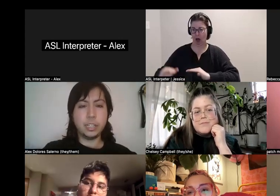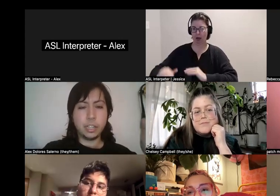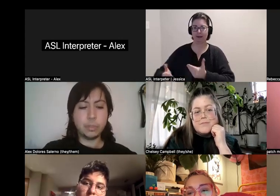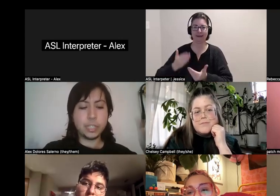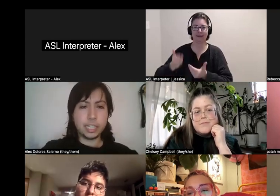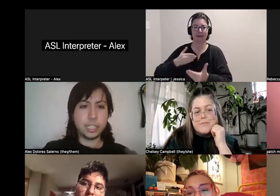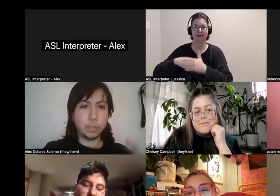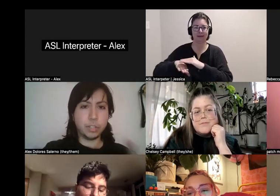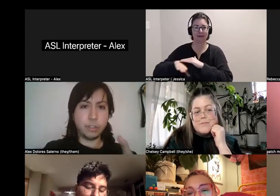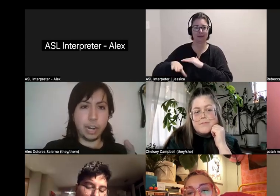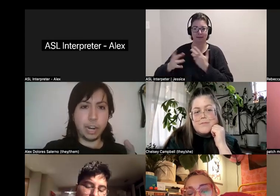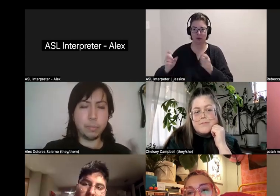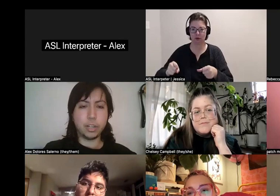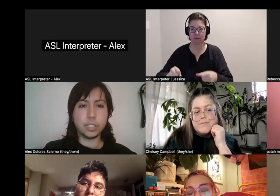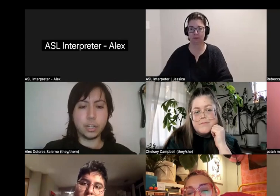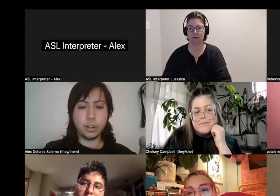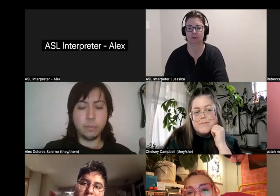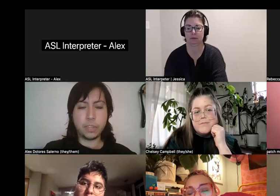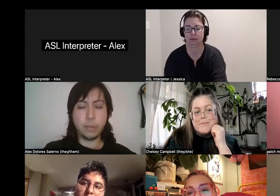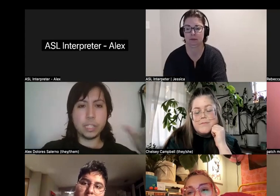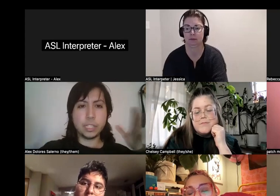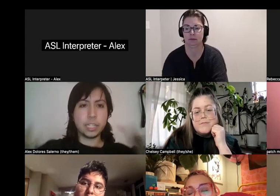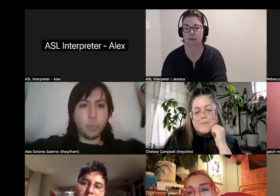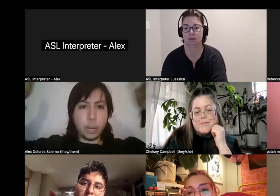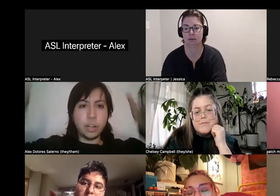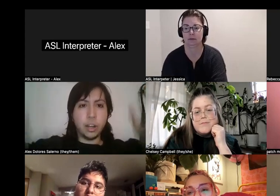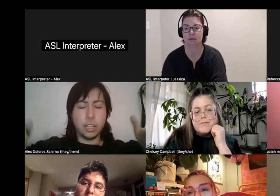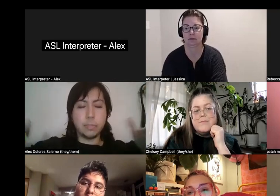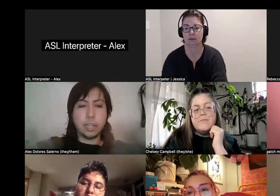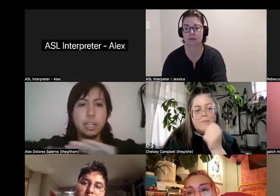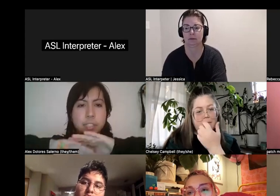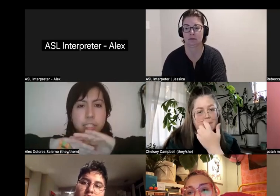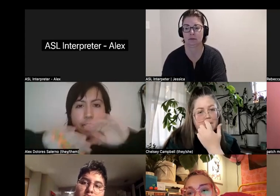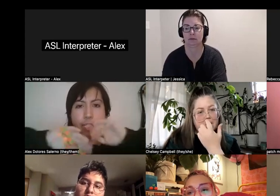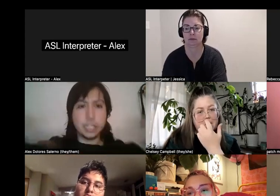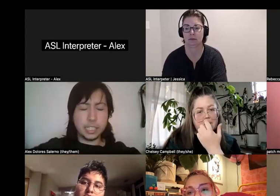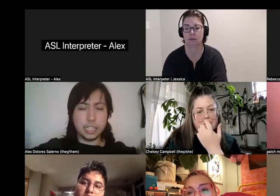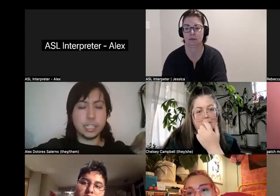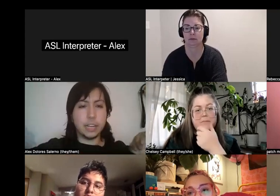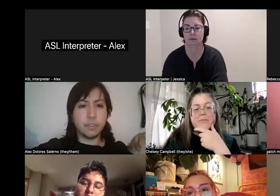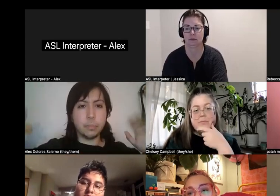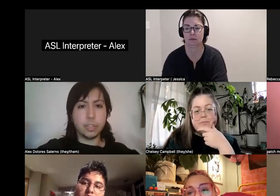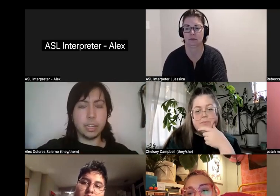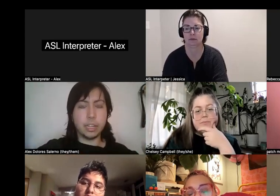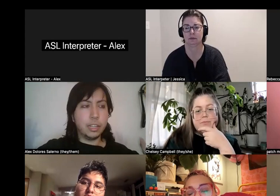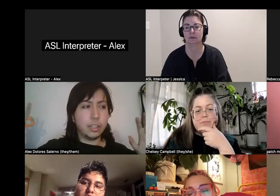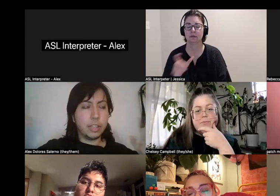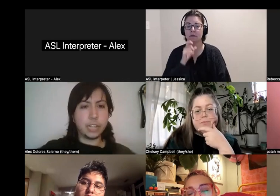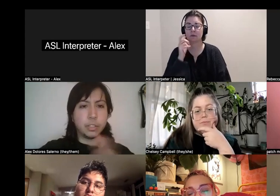It was accessible to grab, but also it wasn't just like a white column that like distanced itself from the